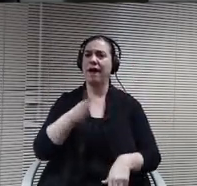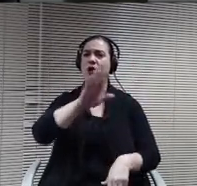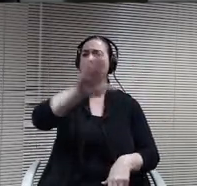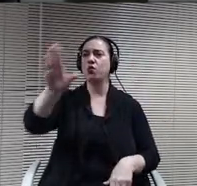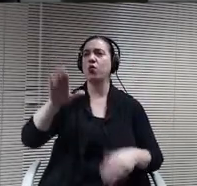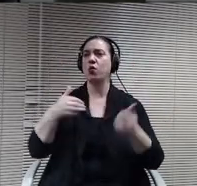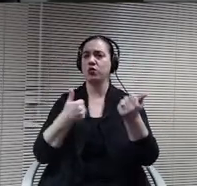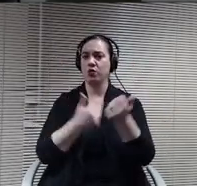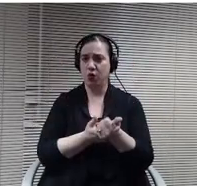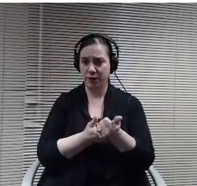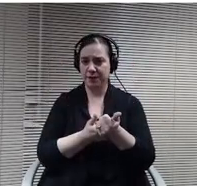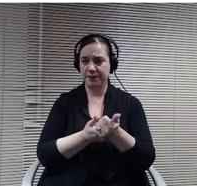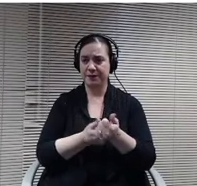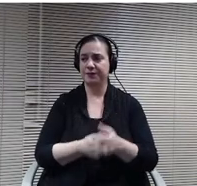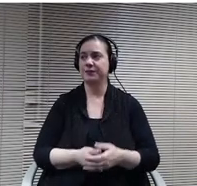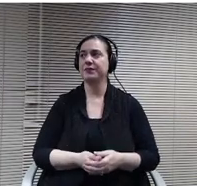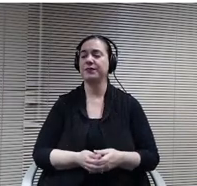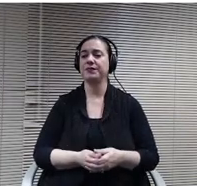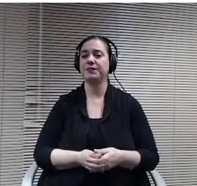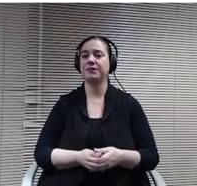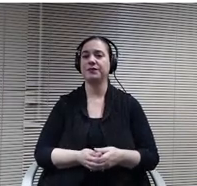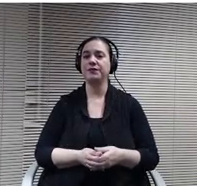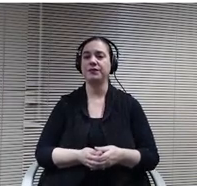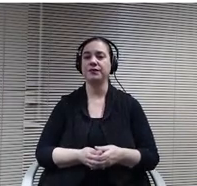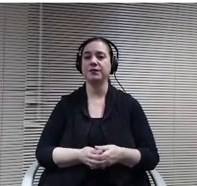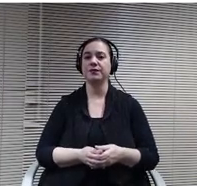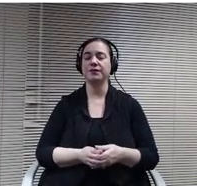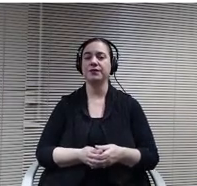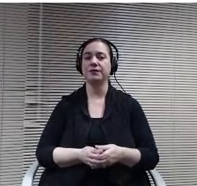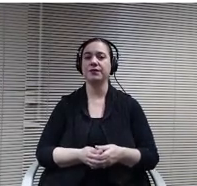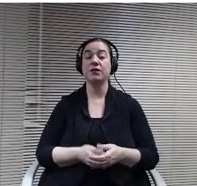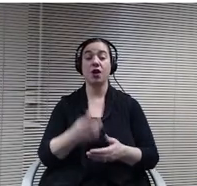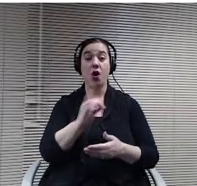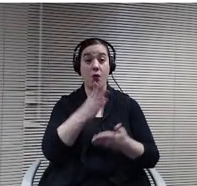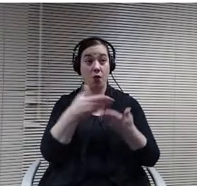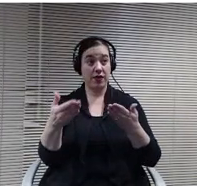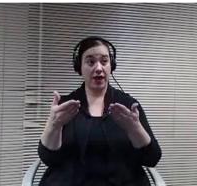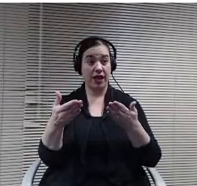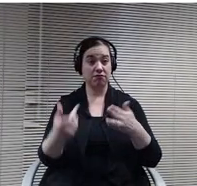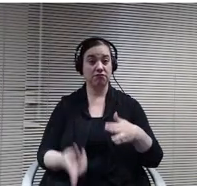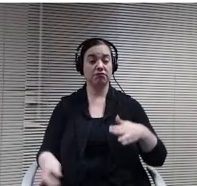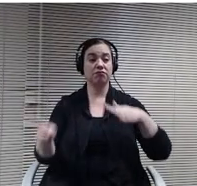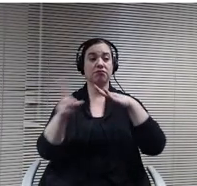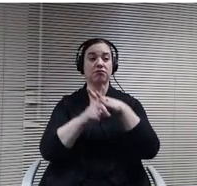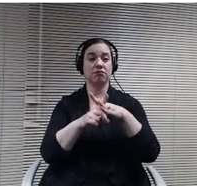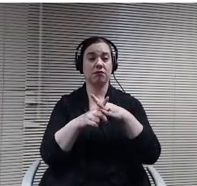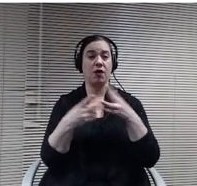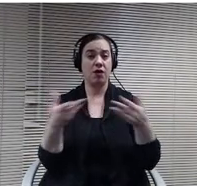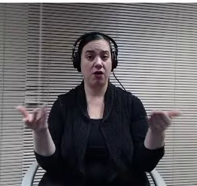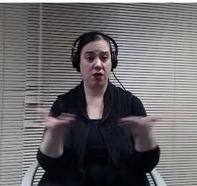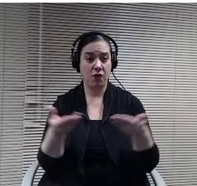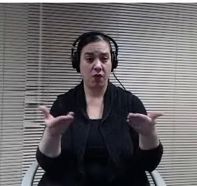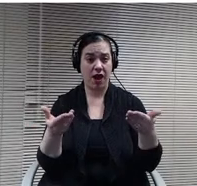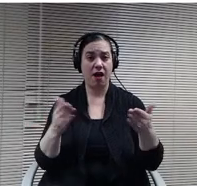One of the things that's come up is is the fact that we've been able able to offer for this child care option to families